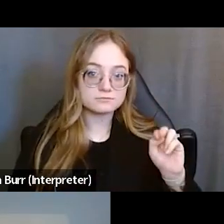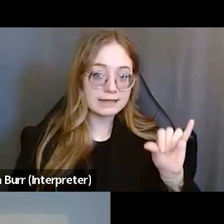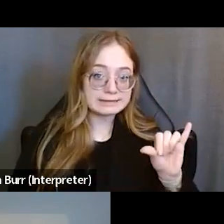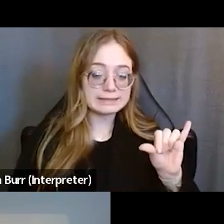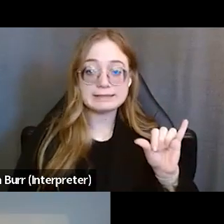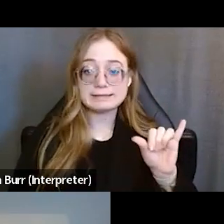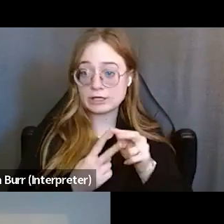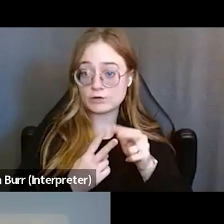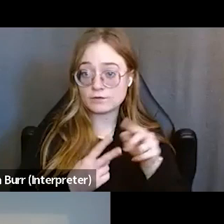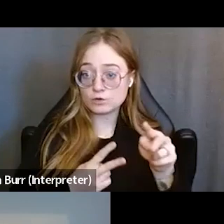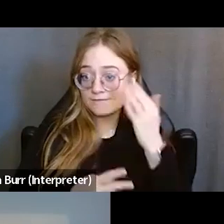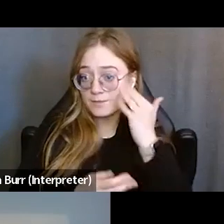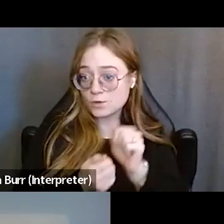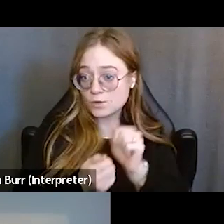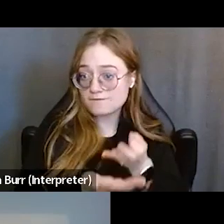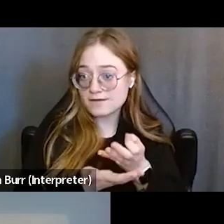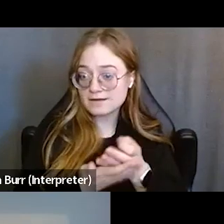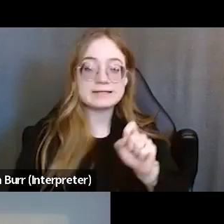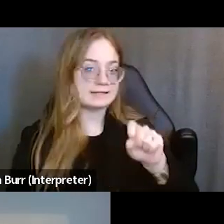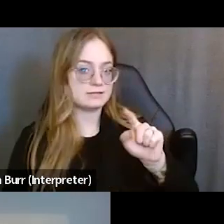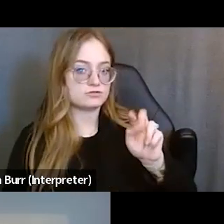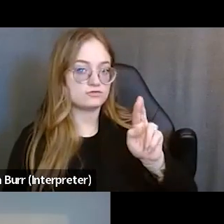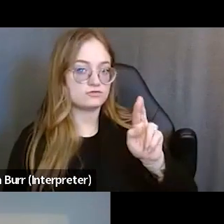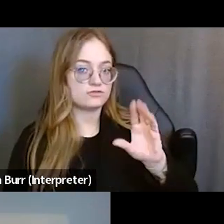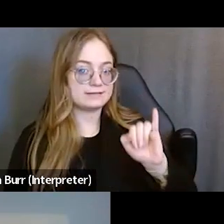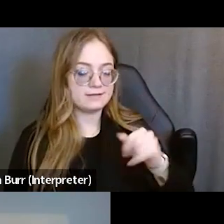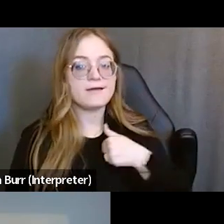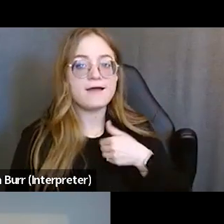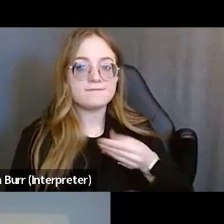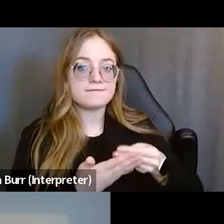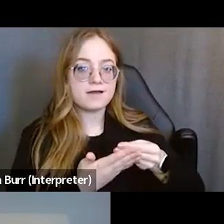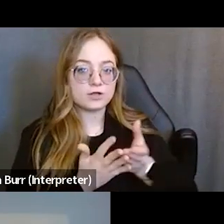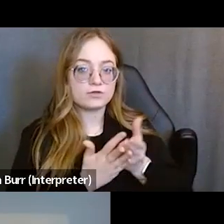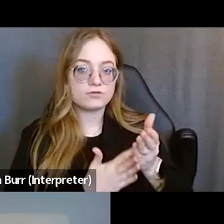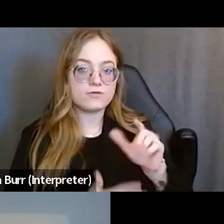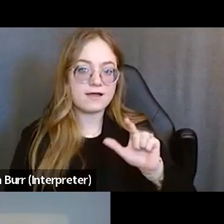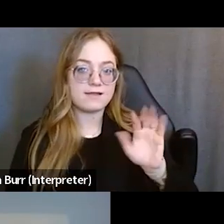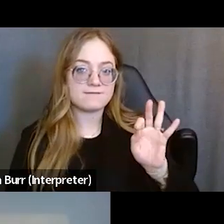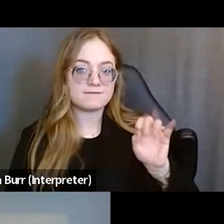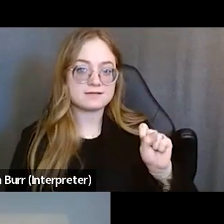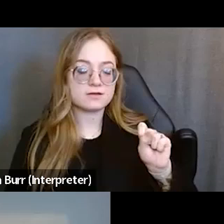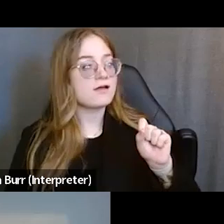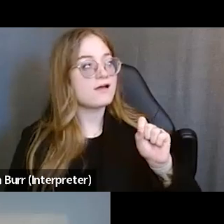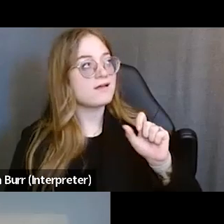Yeah, so my position is funded by SAMHSA through LSF, and then there's also other grants